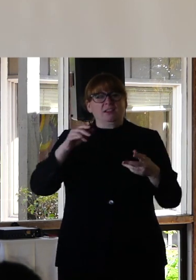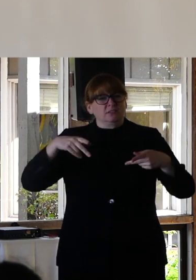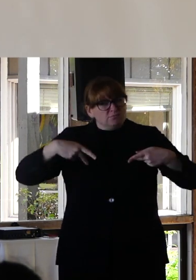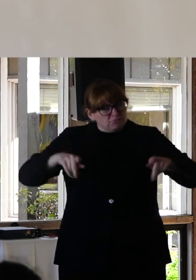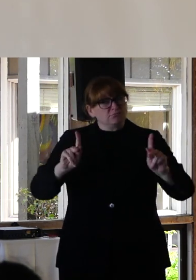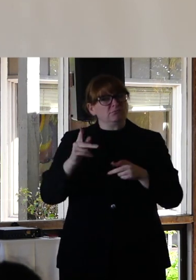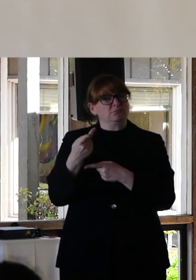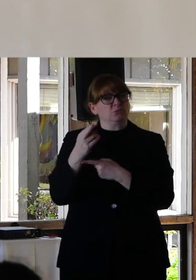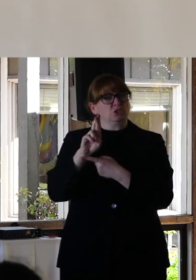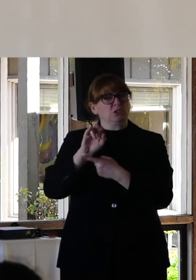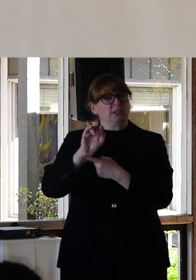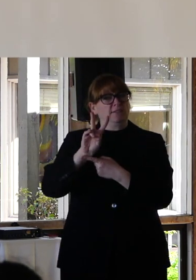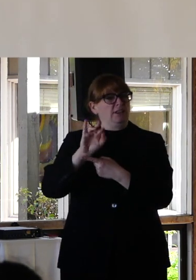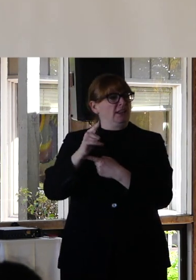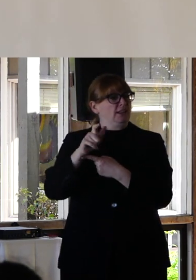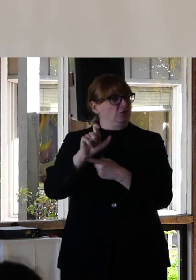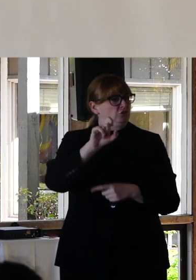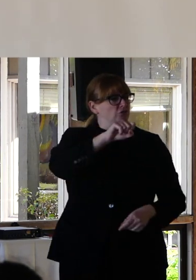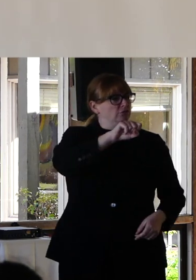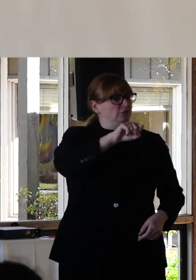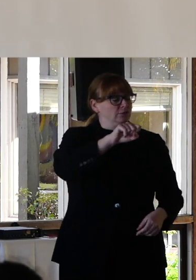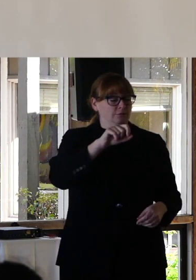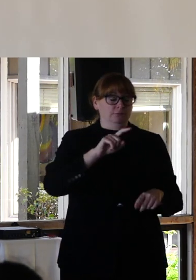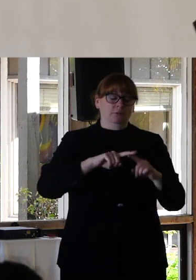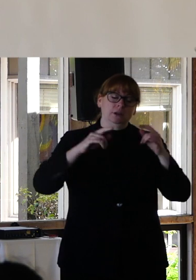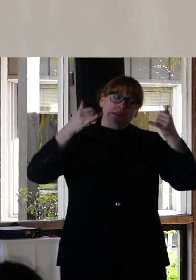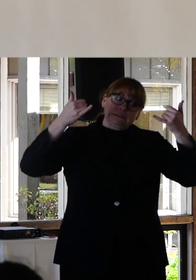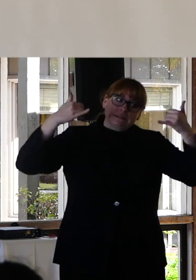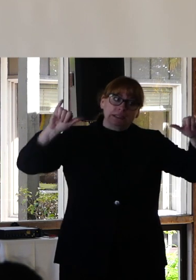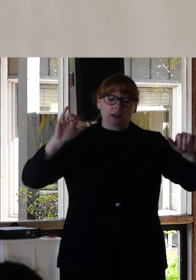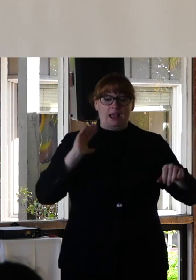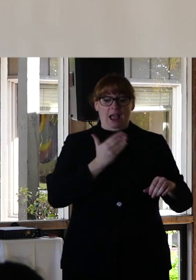We are still forced to prioritize parts of our experience in finding a provider.